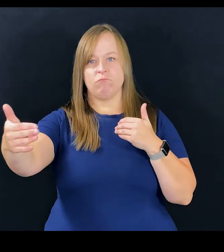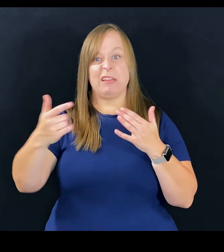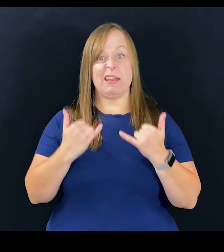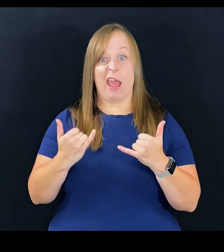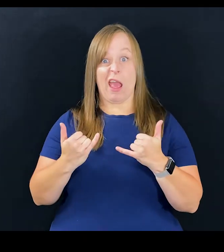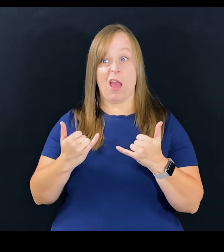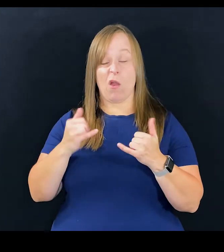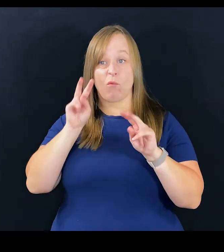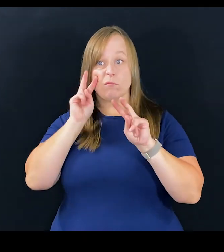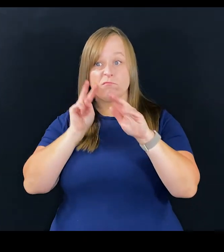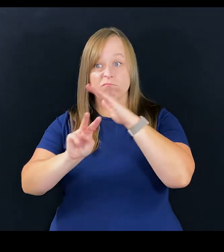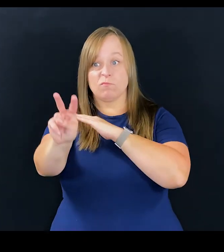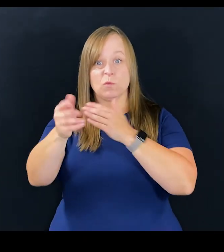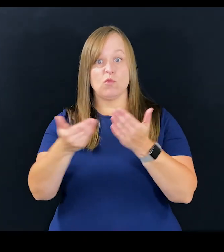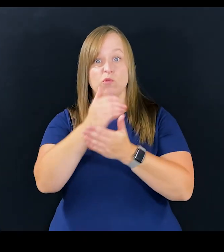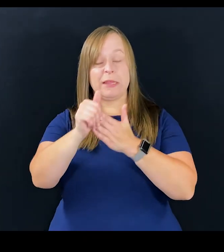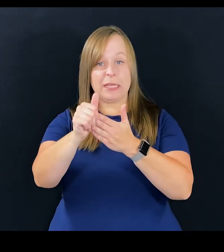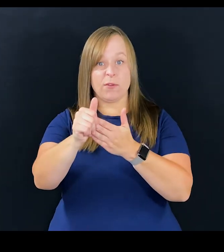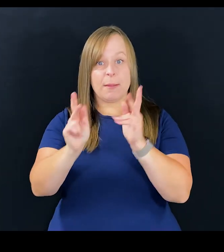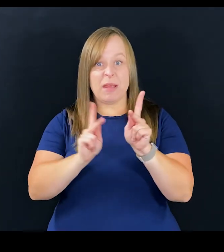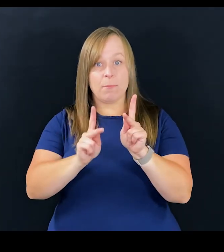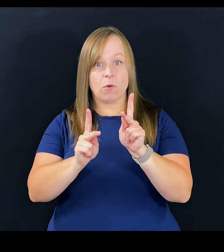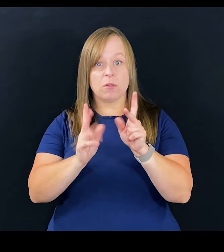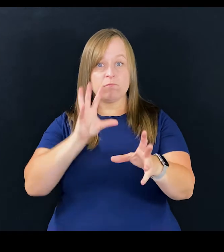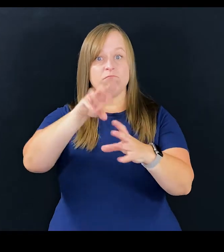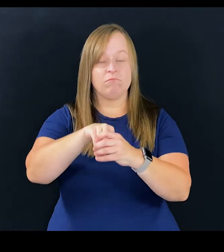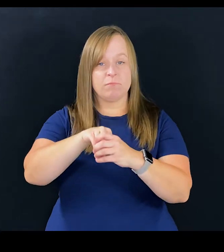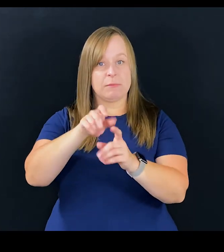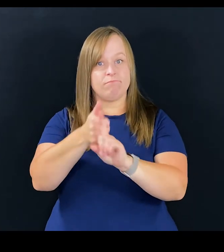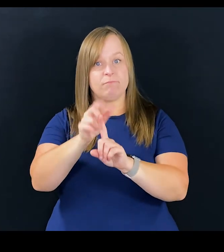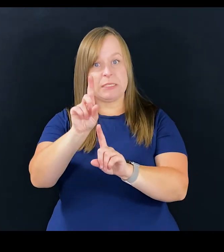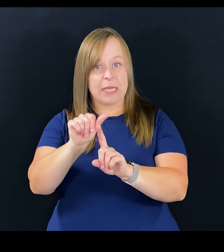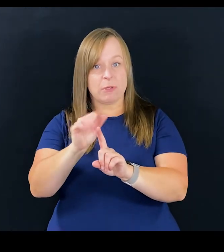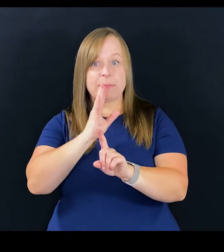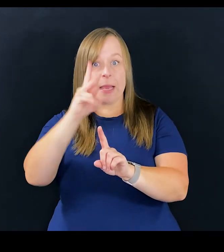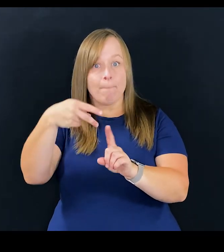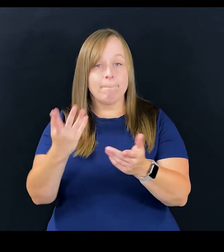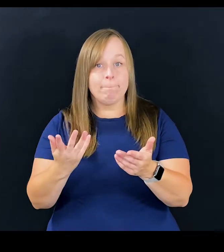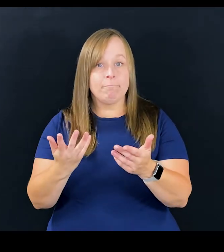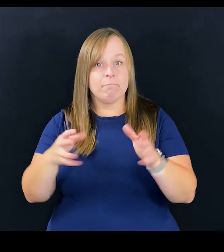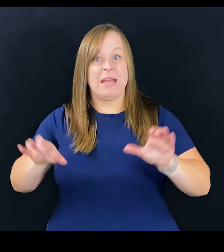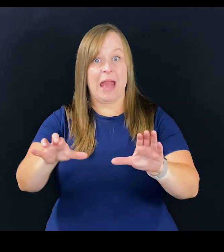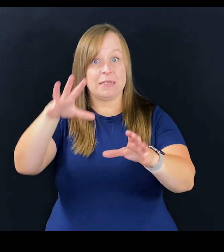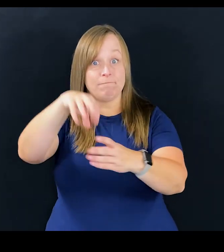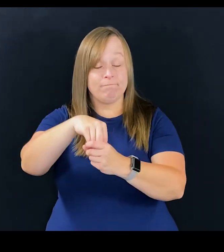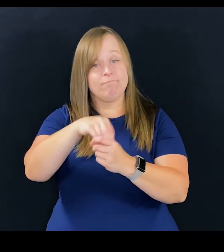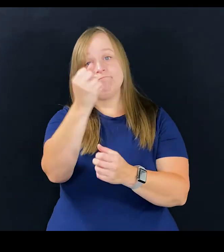And now we need to look for leaders and people to be vocal who are disabled to speak up and be active.